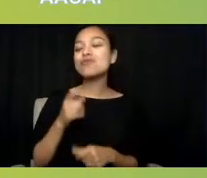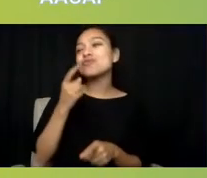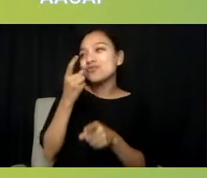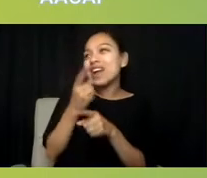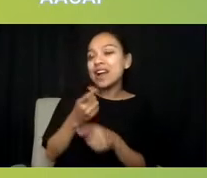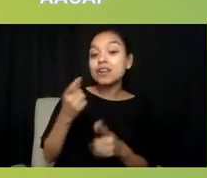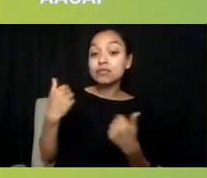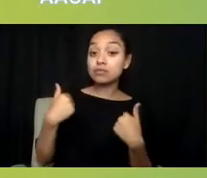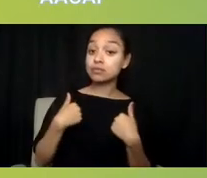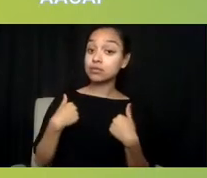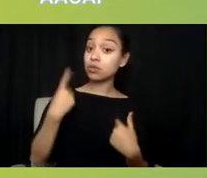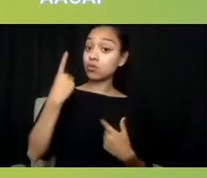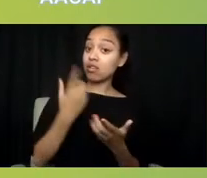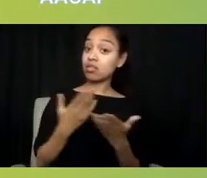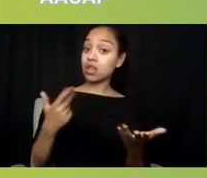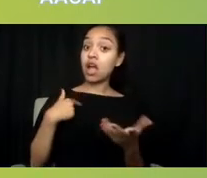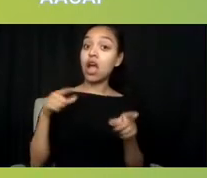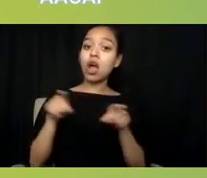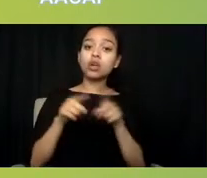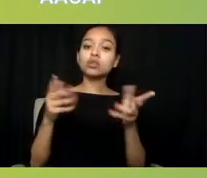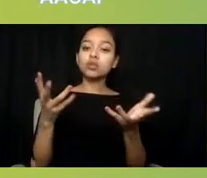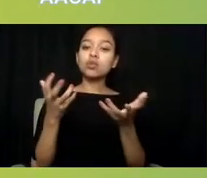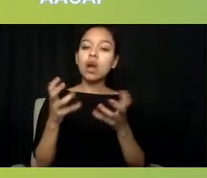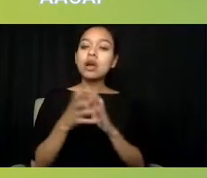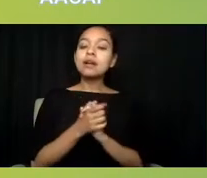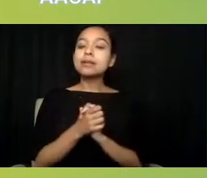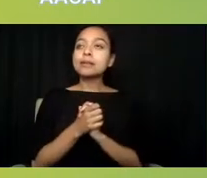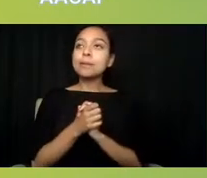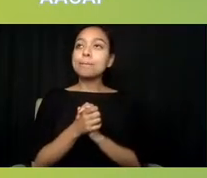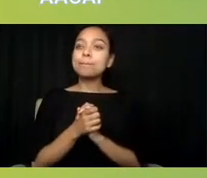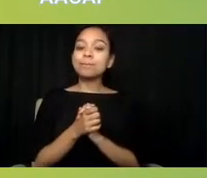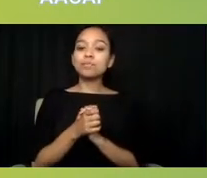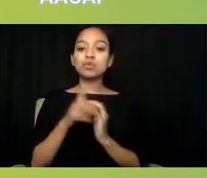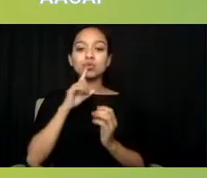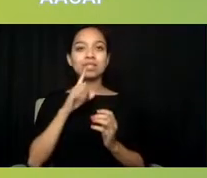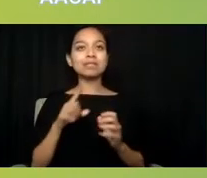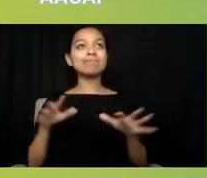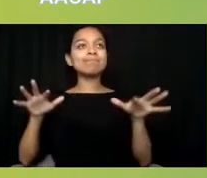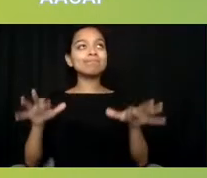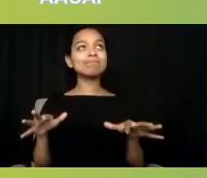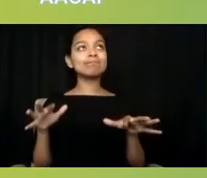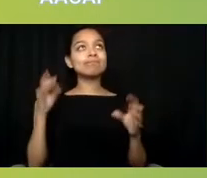to just kind of ground in is that a crisis is self-defined, right?